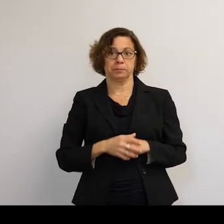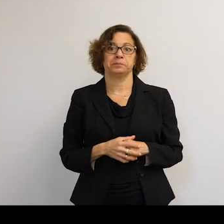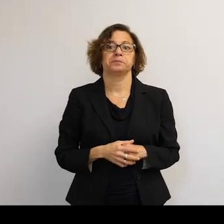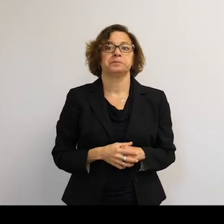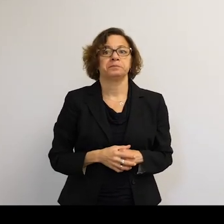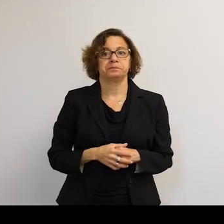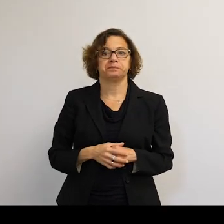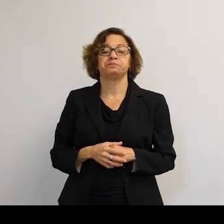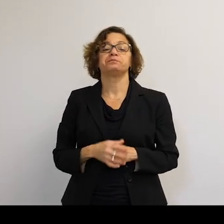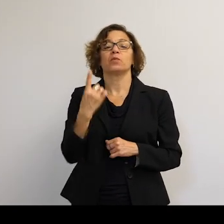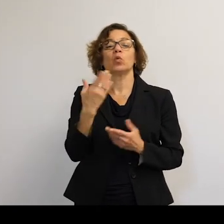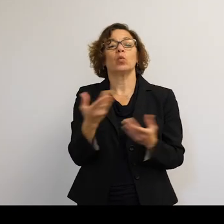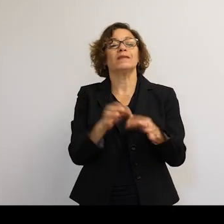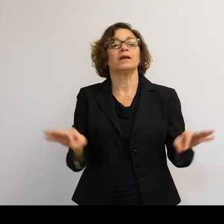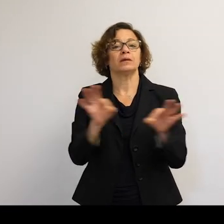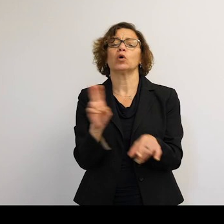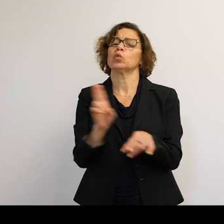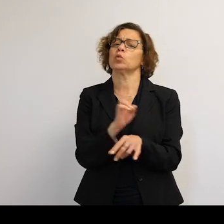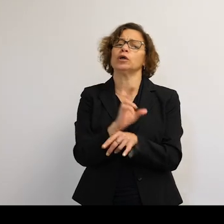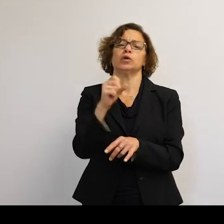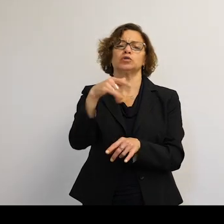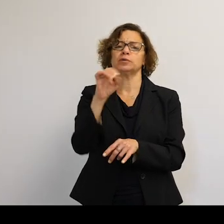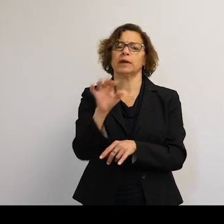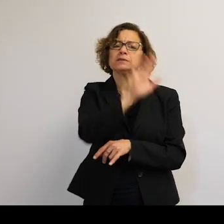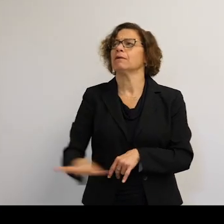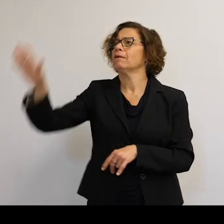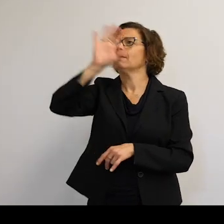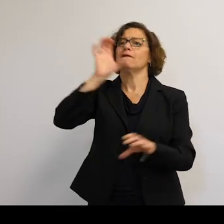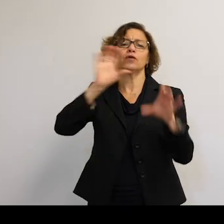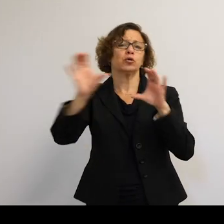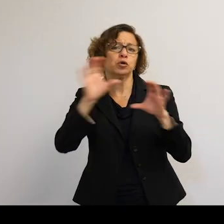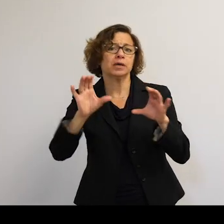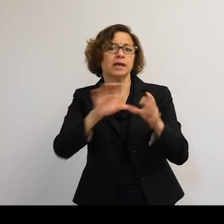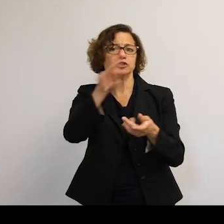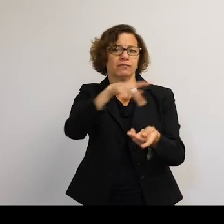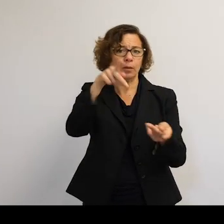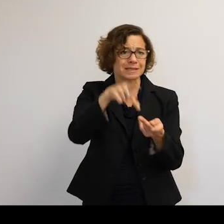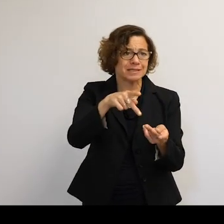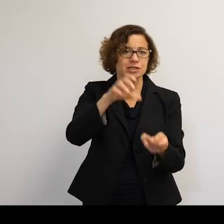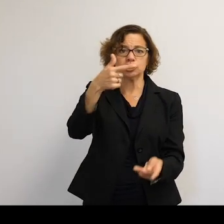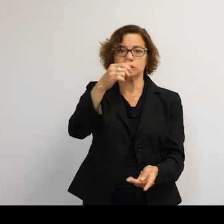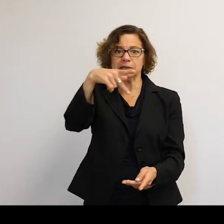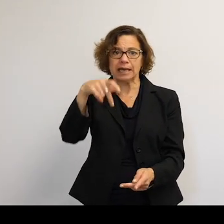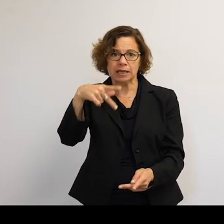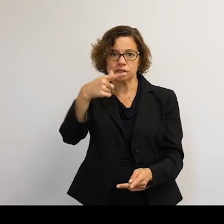One thing we'll know is that we'll keep on using space for communications, for positioning, for scientific missions.